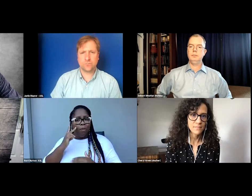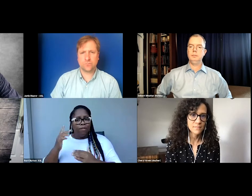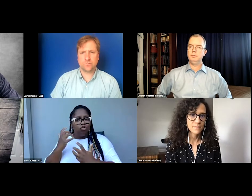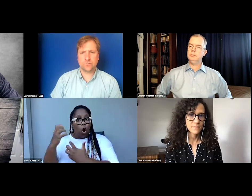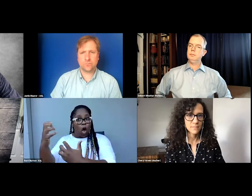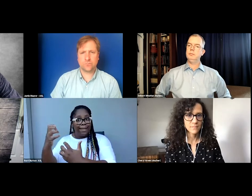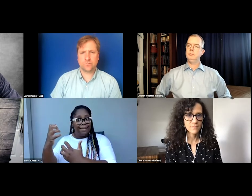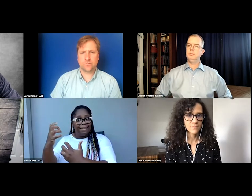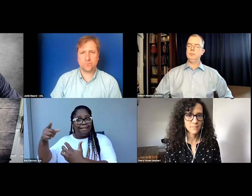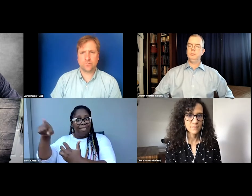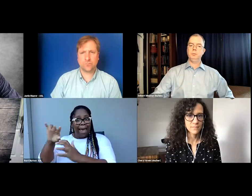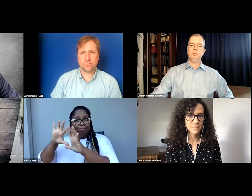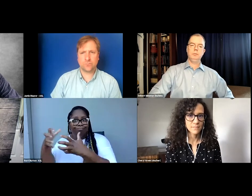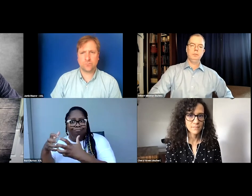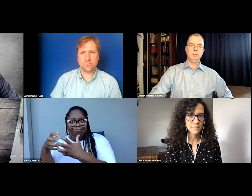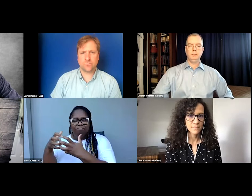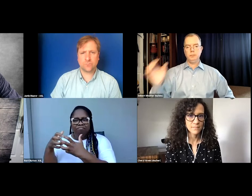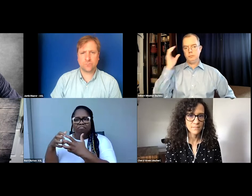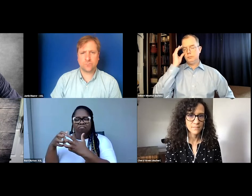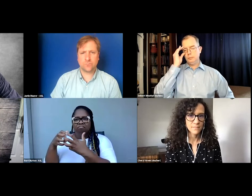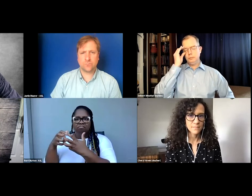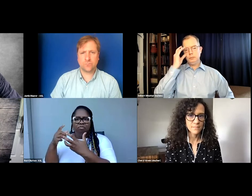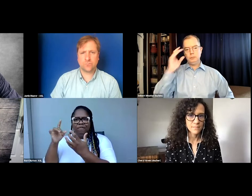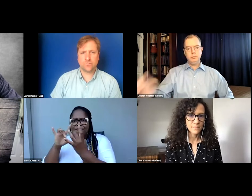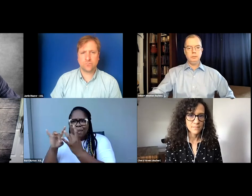can get feedback on their on their audio descriptions,